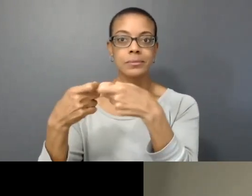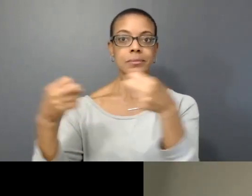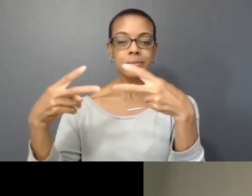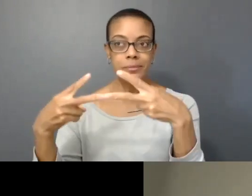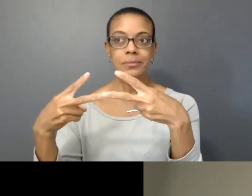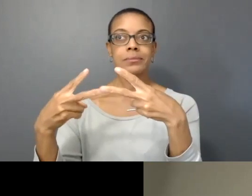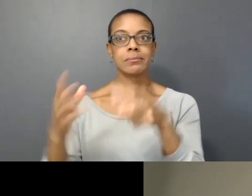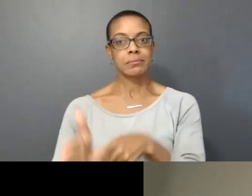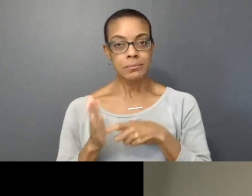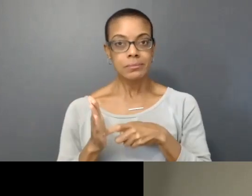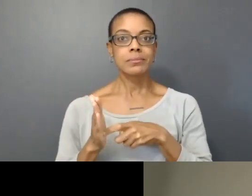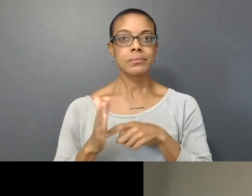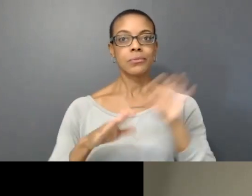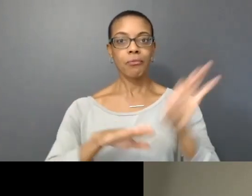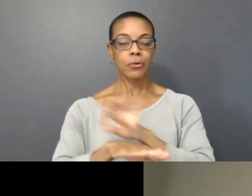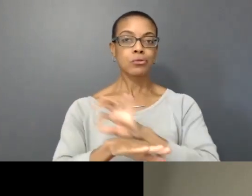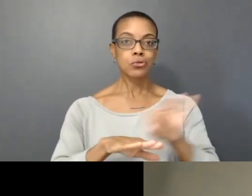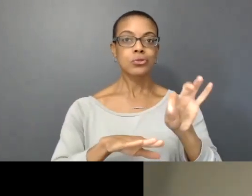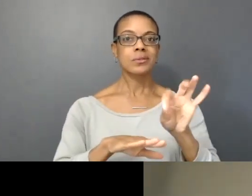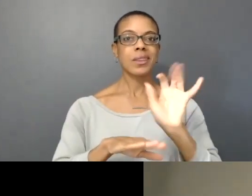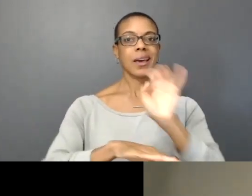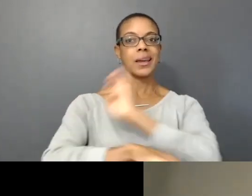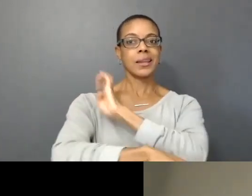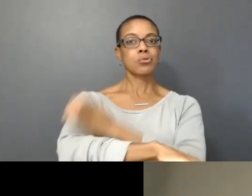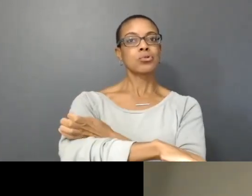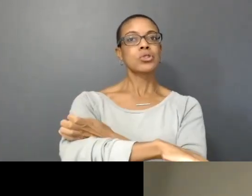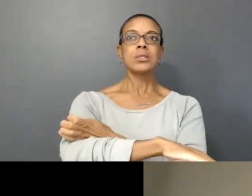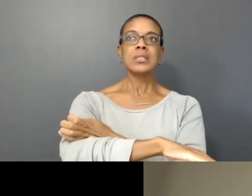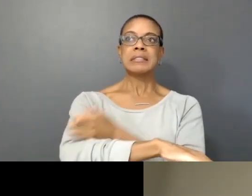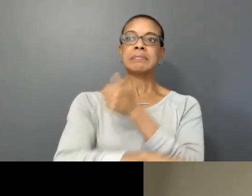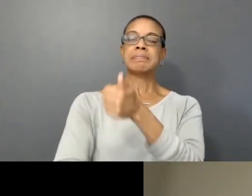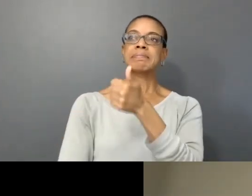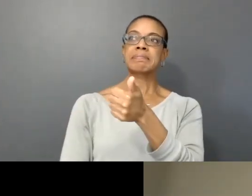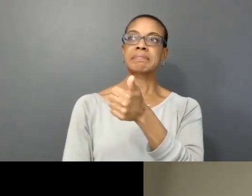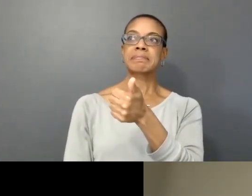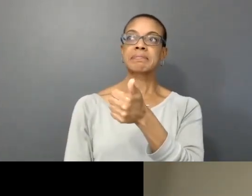energy which sometimes can cause barriers